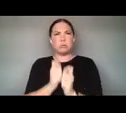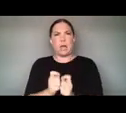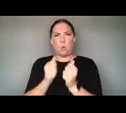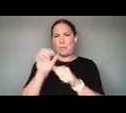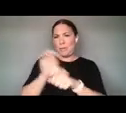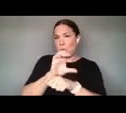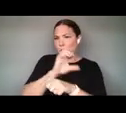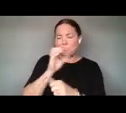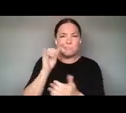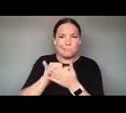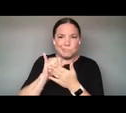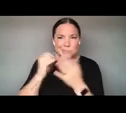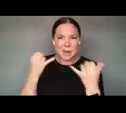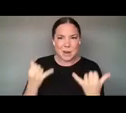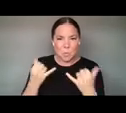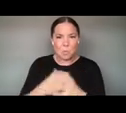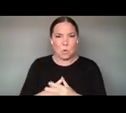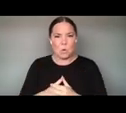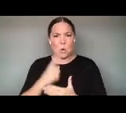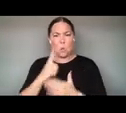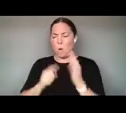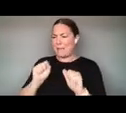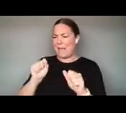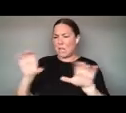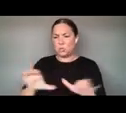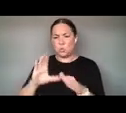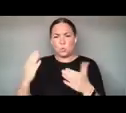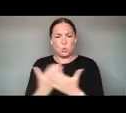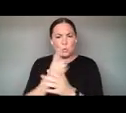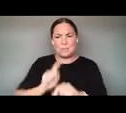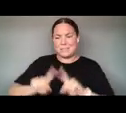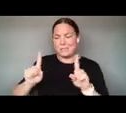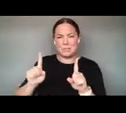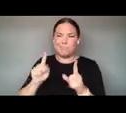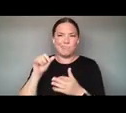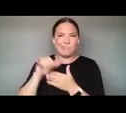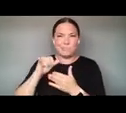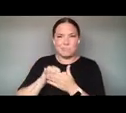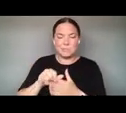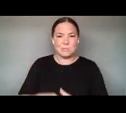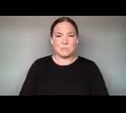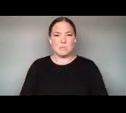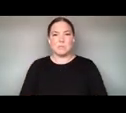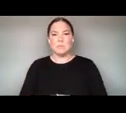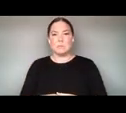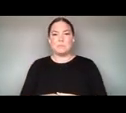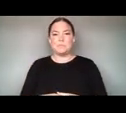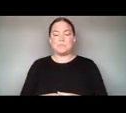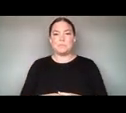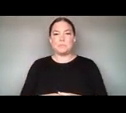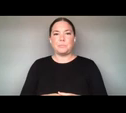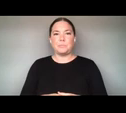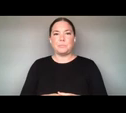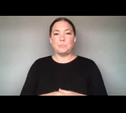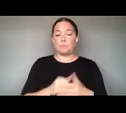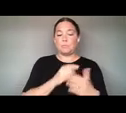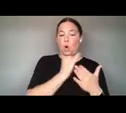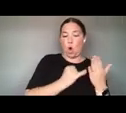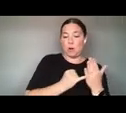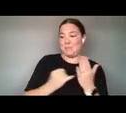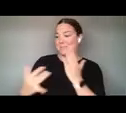INSTEAD? AND THIS INNOVATION LOOP THAT CONNECTS THE ARTS AND TECHNOLOGY WOULD BE WEAKENED. NOT